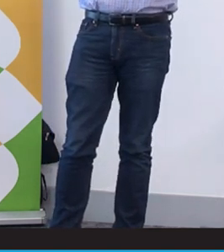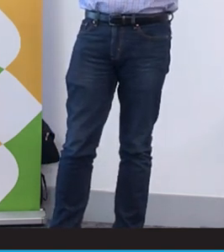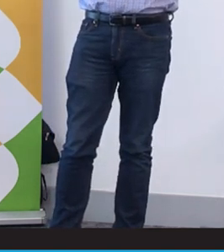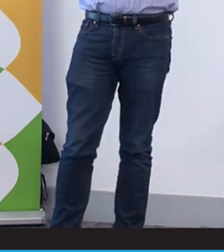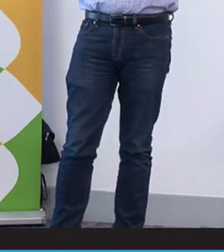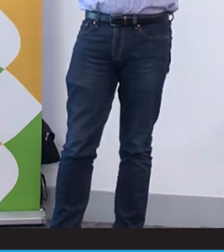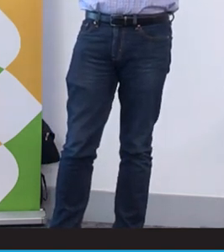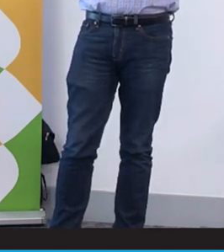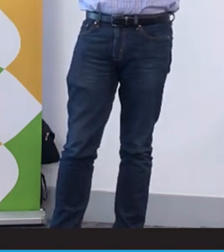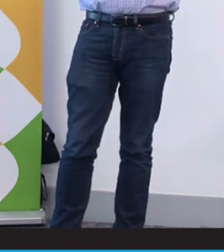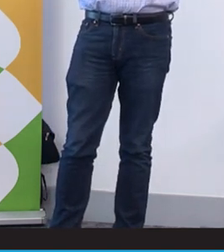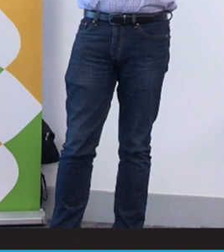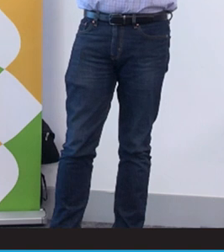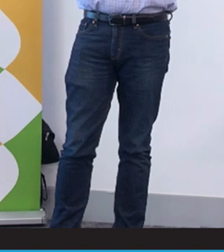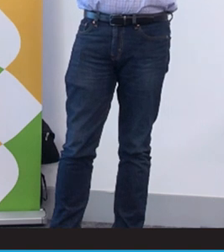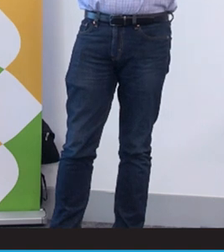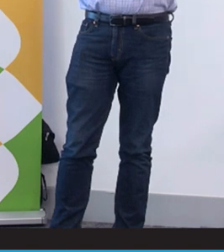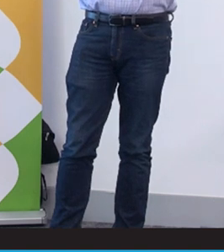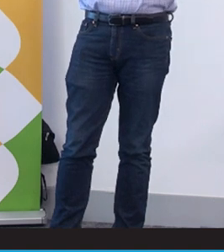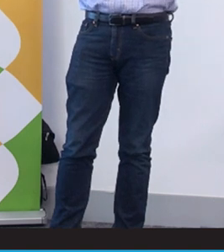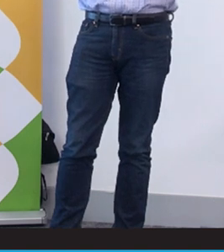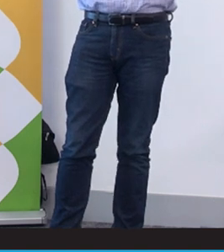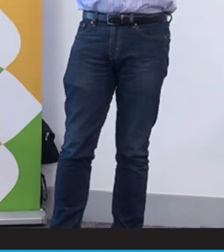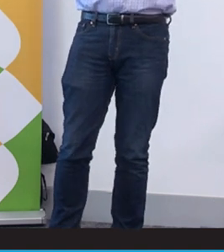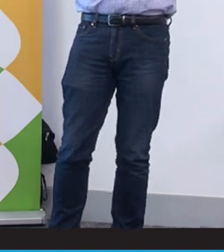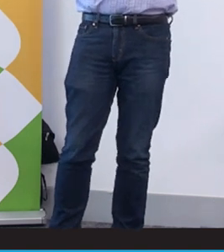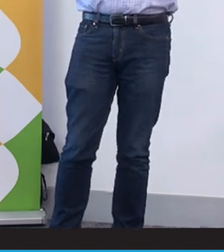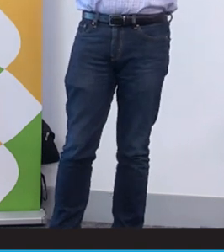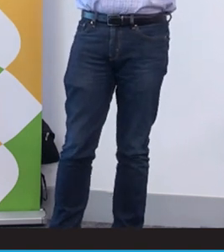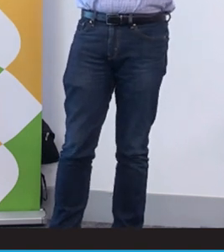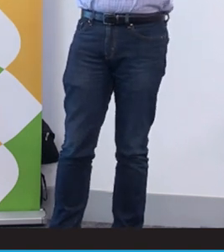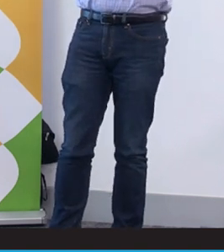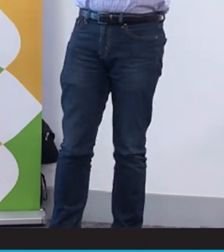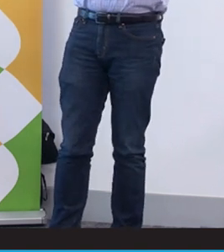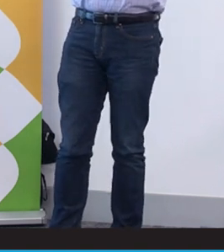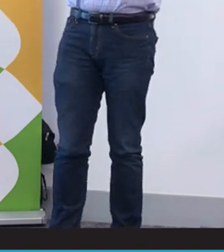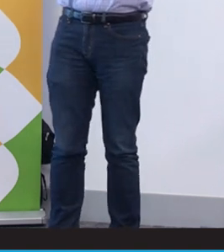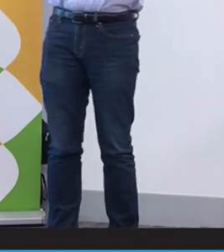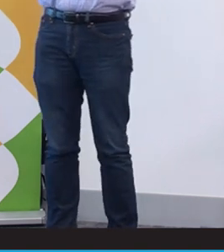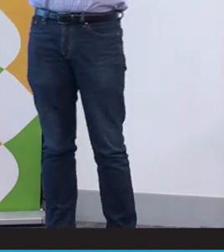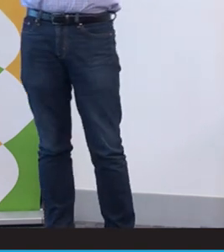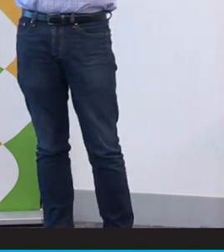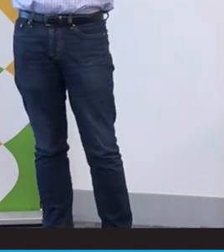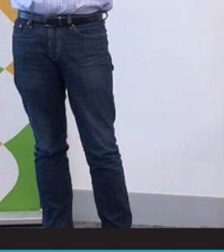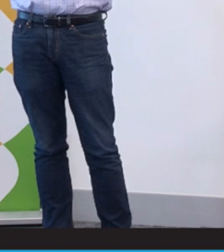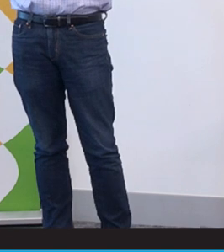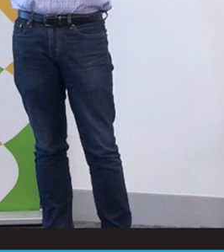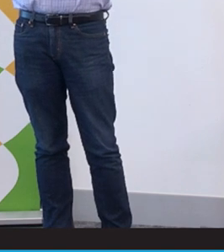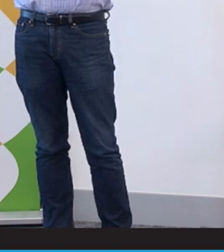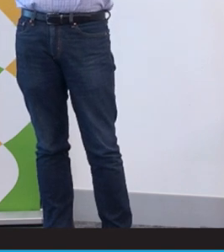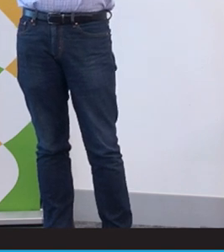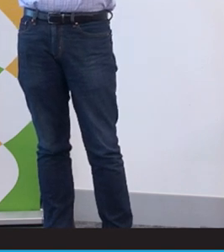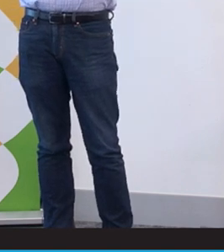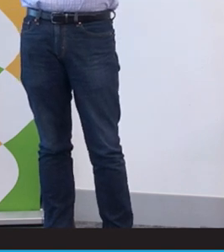to communicate the census in 2021 identified 16,200 thereabouts people who use Auslan.